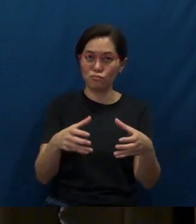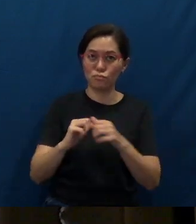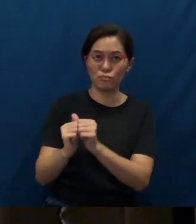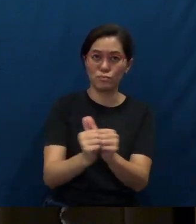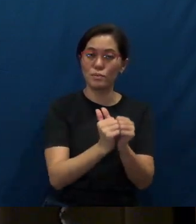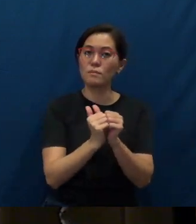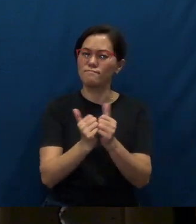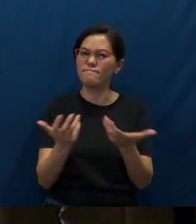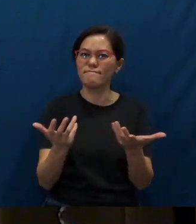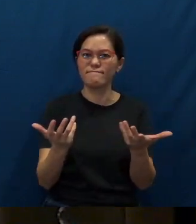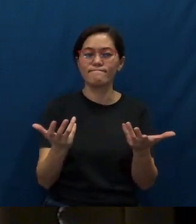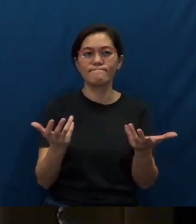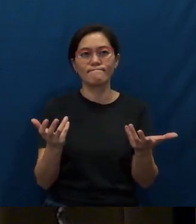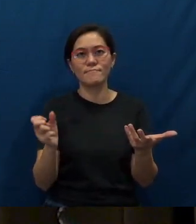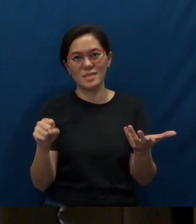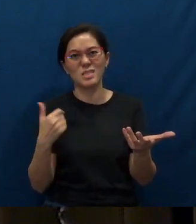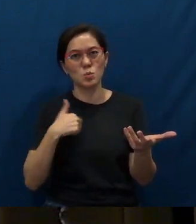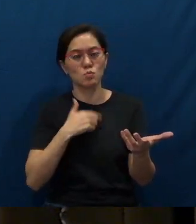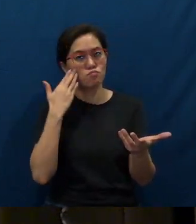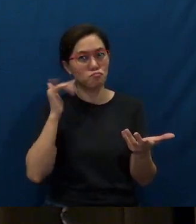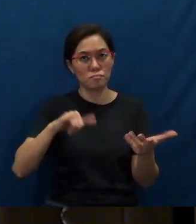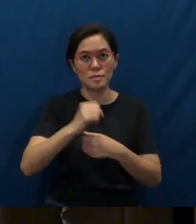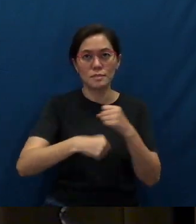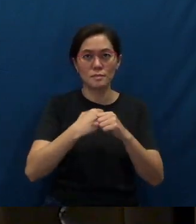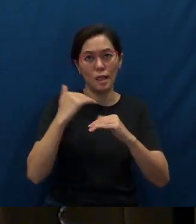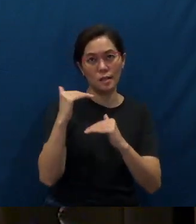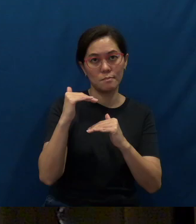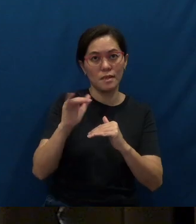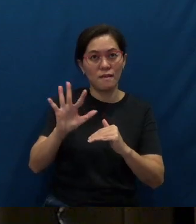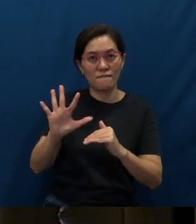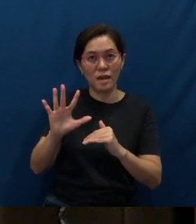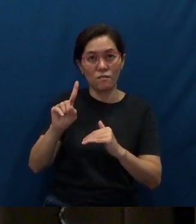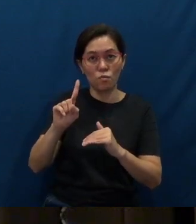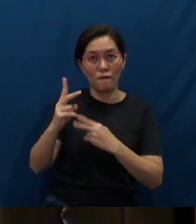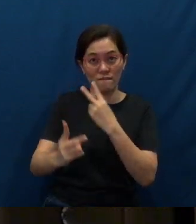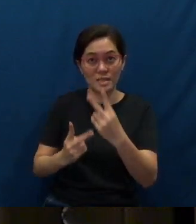Of course, we’re limited, this year, to five (visitors), one visit a day.